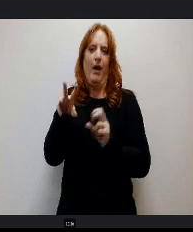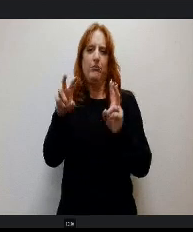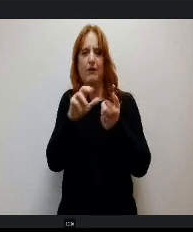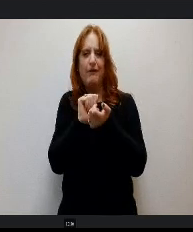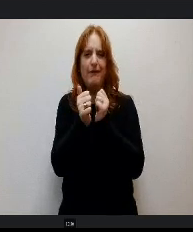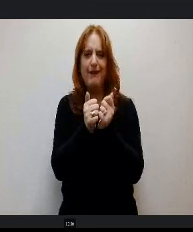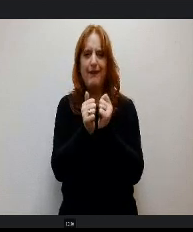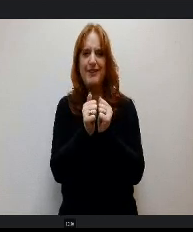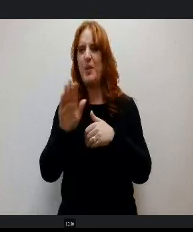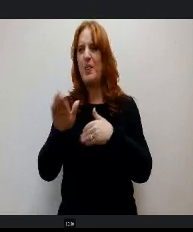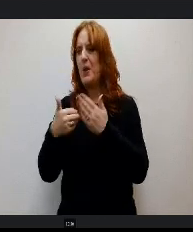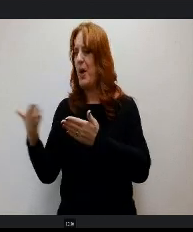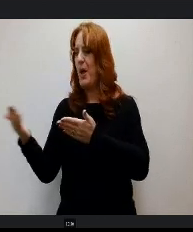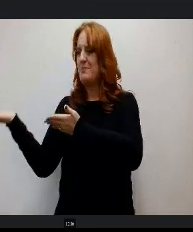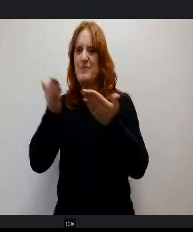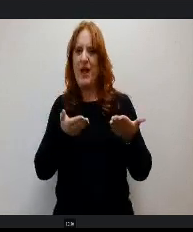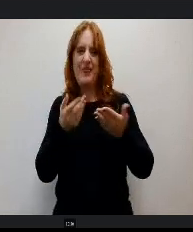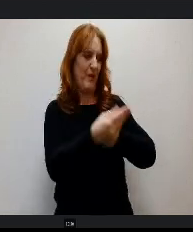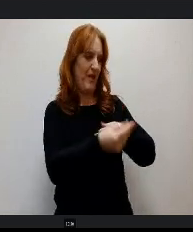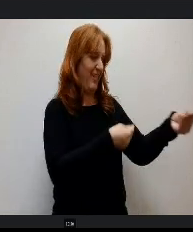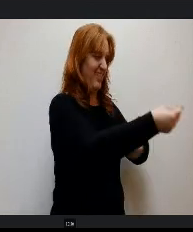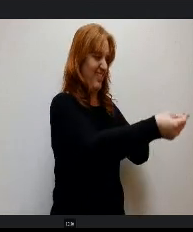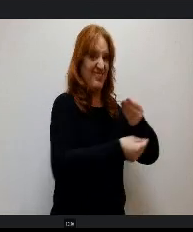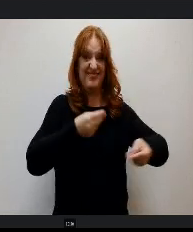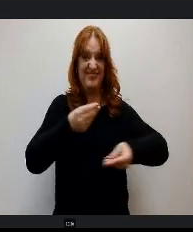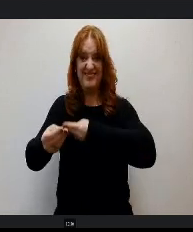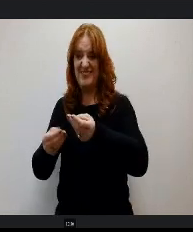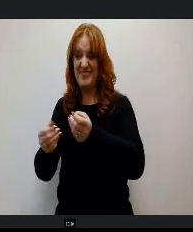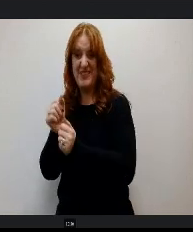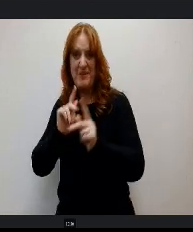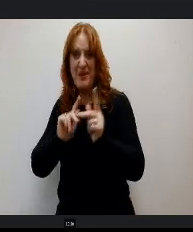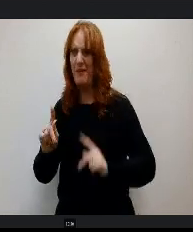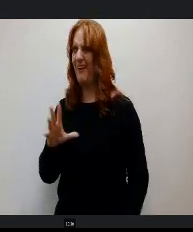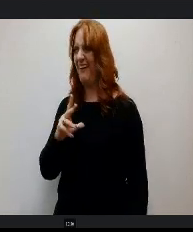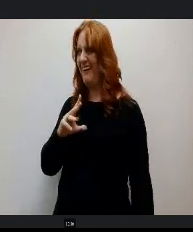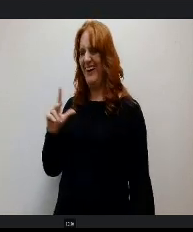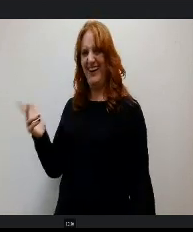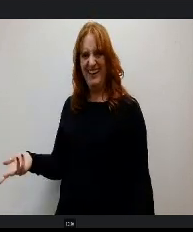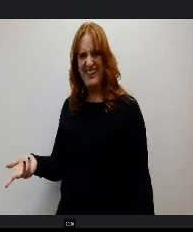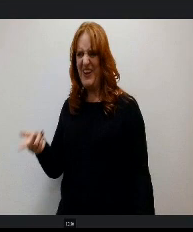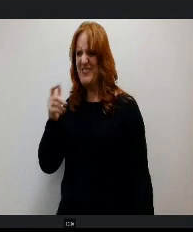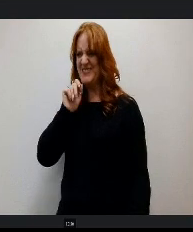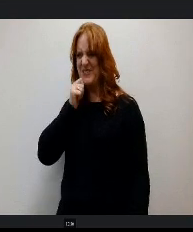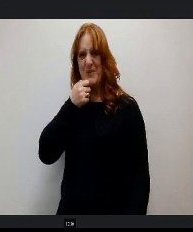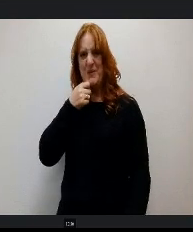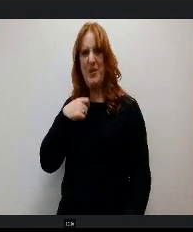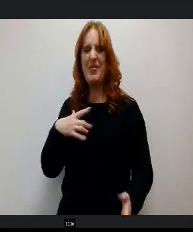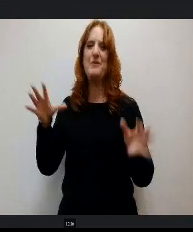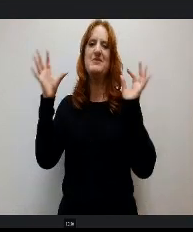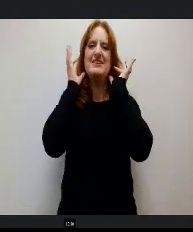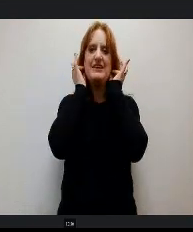brought things that they want to swap with somebody else, which I thought was really was really fun. There were earrings and stuffed animals and